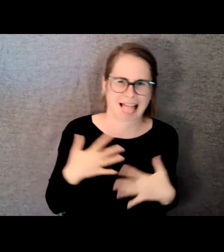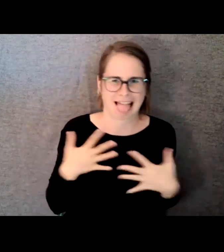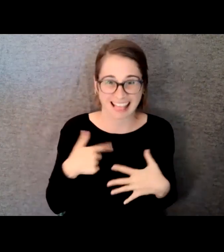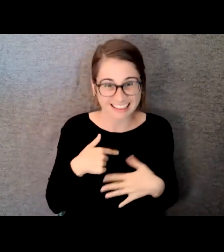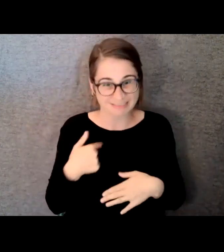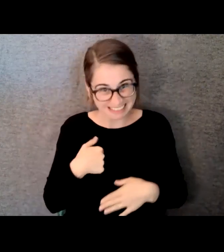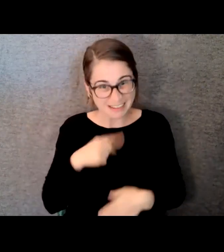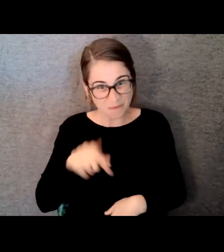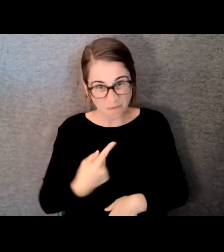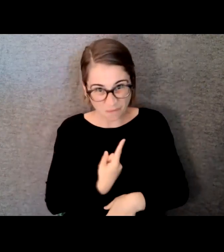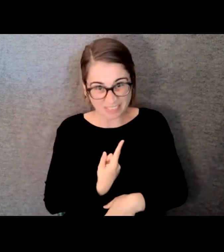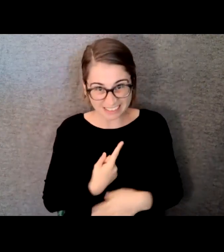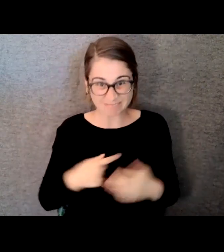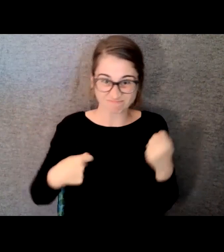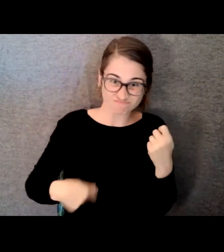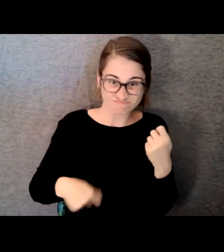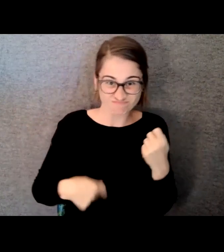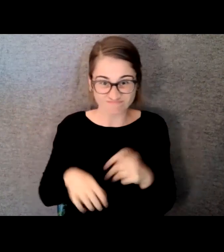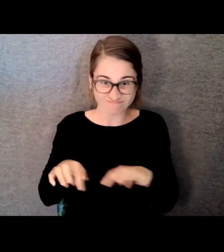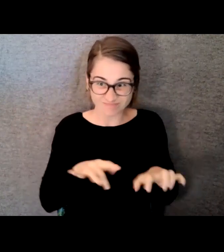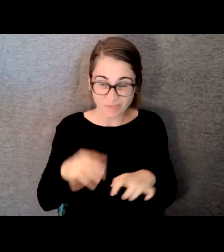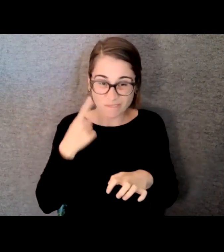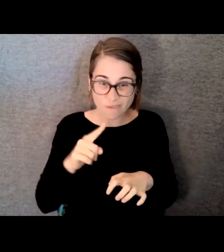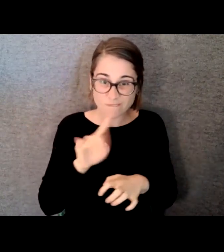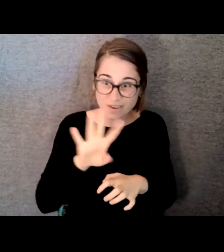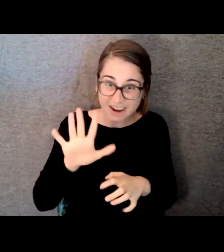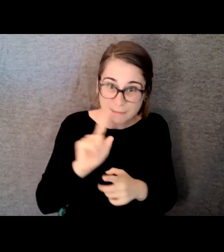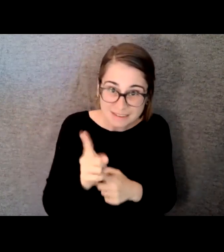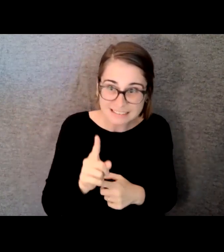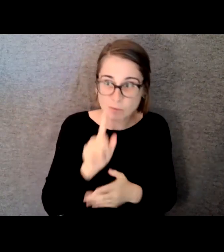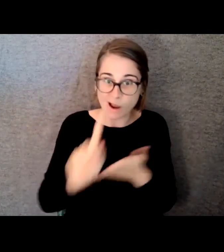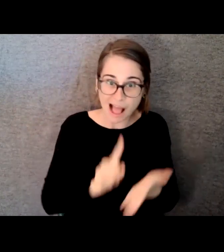myself out there like that. So sure enough, the first callback was a place